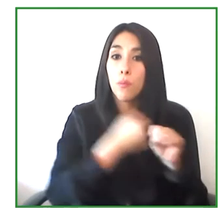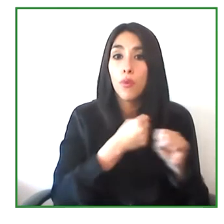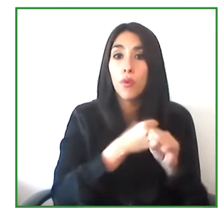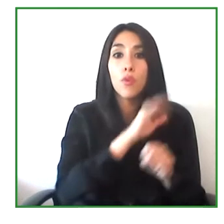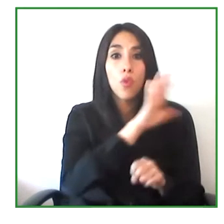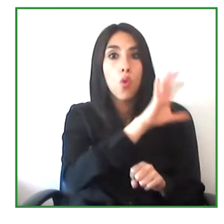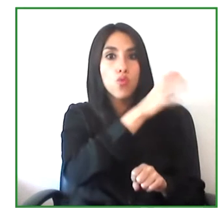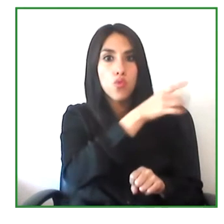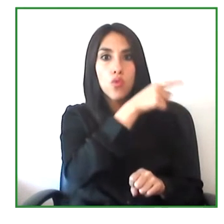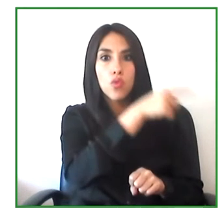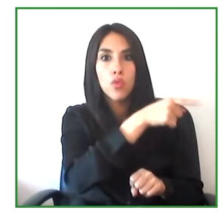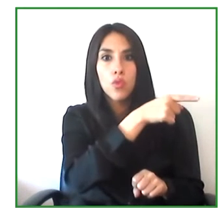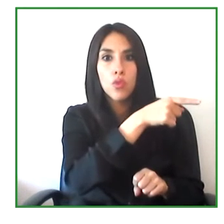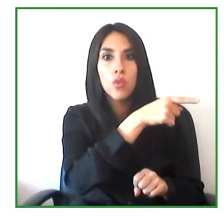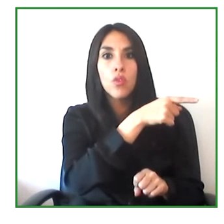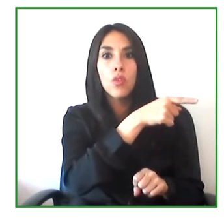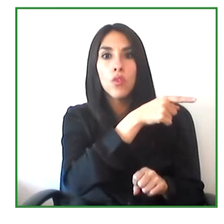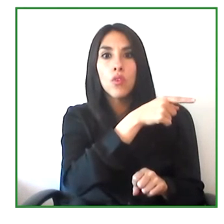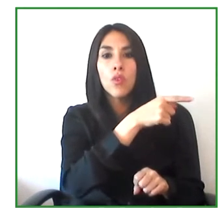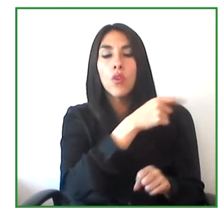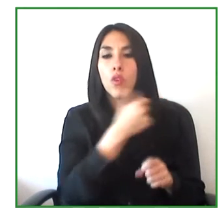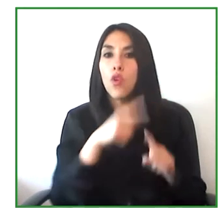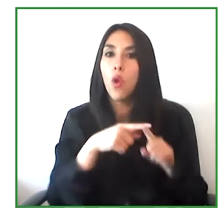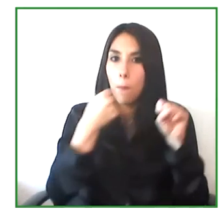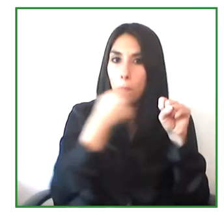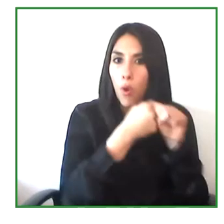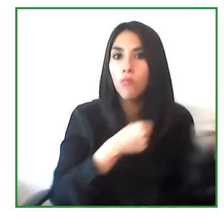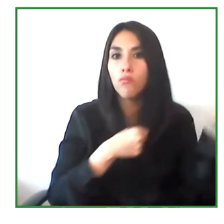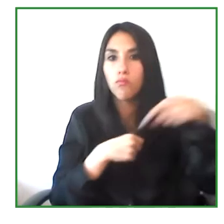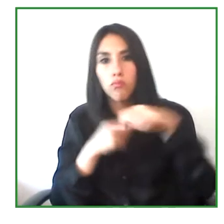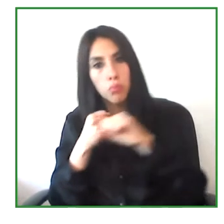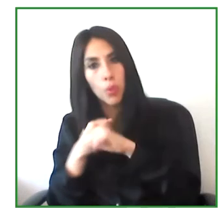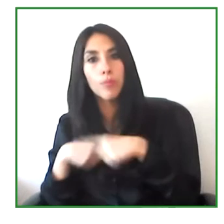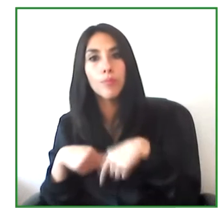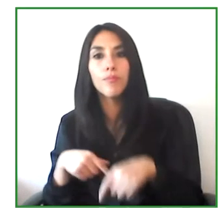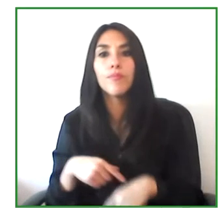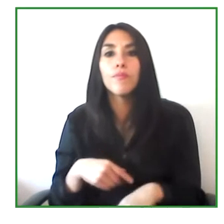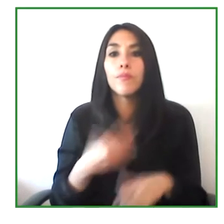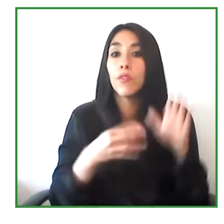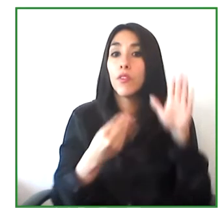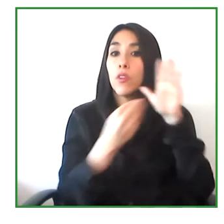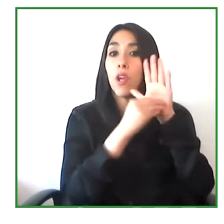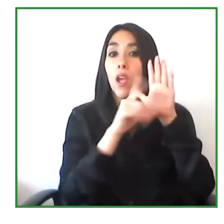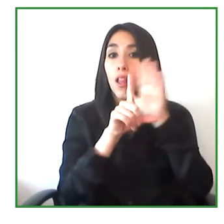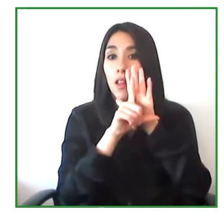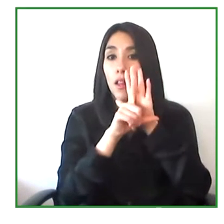And so we have seen this extended and now we are seeing that they are also recognized within the legal framework.